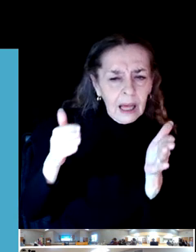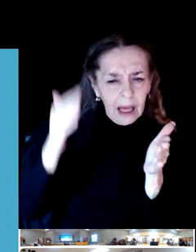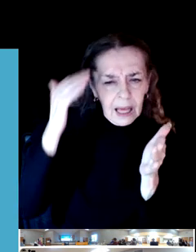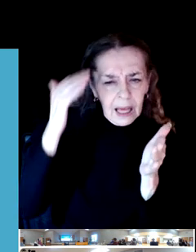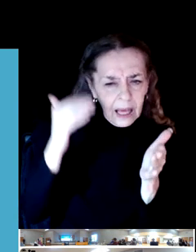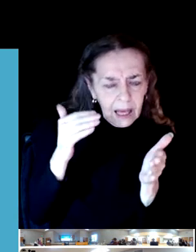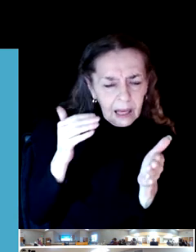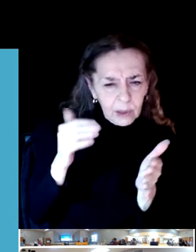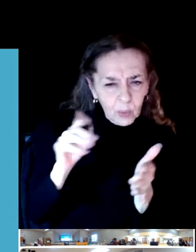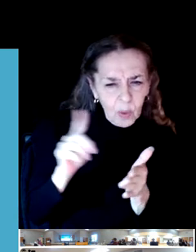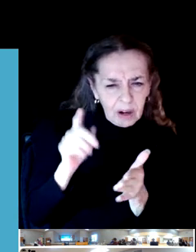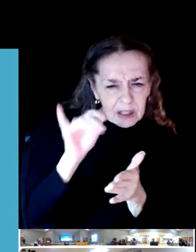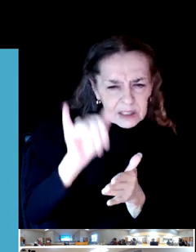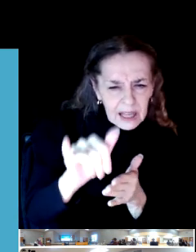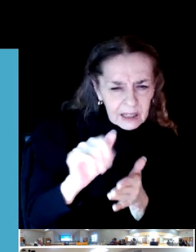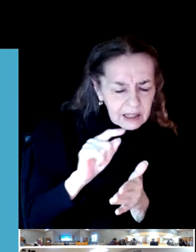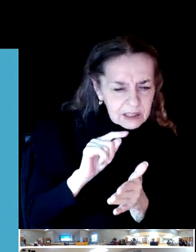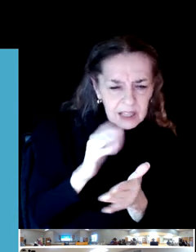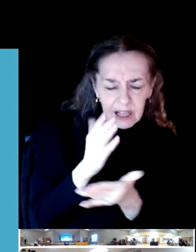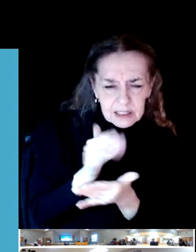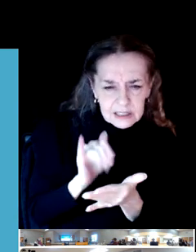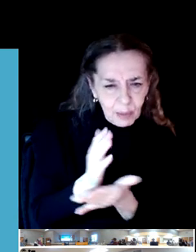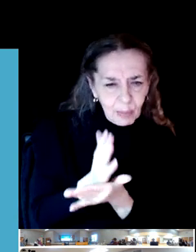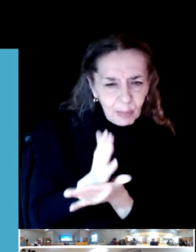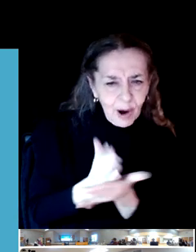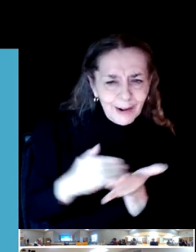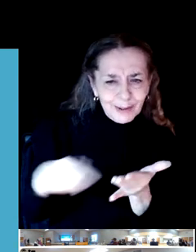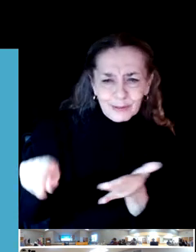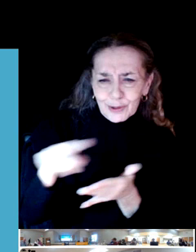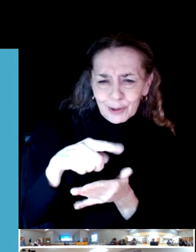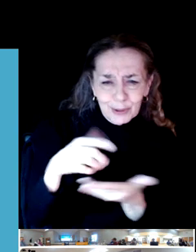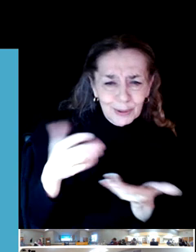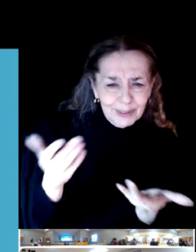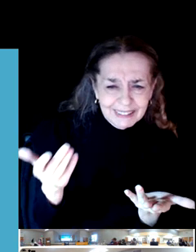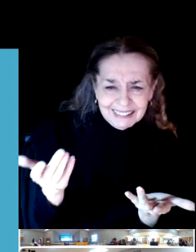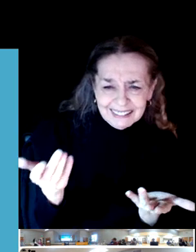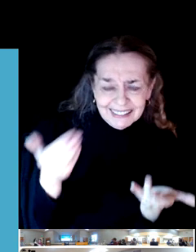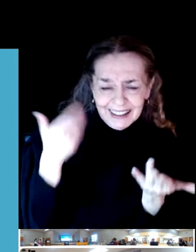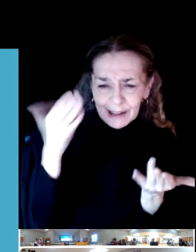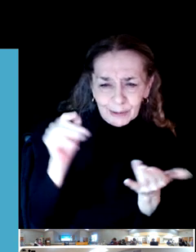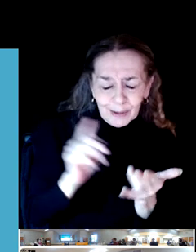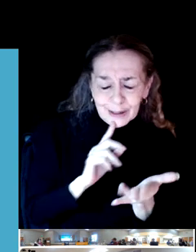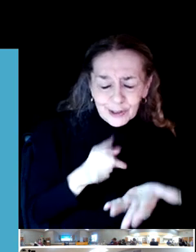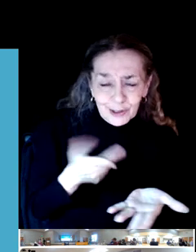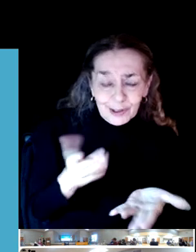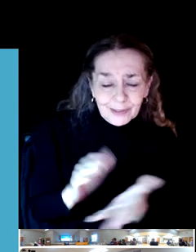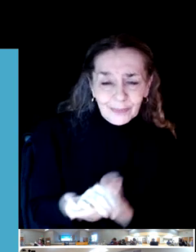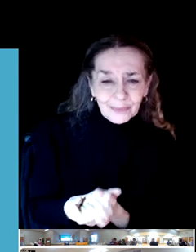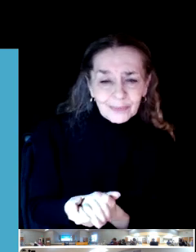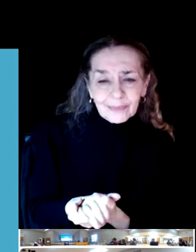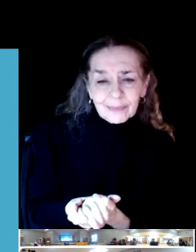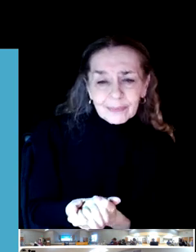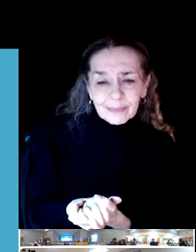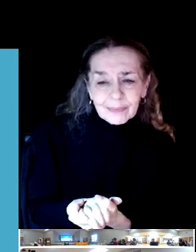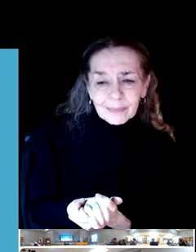I like the turtles, so I'm just curious.